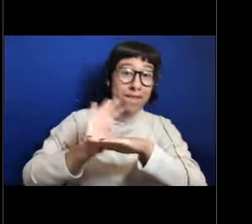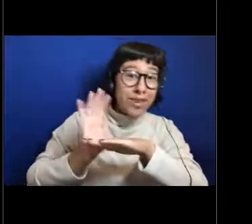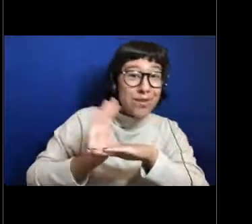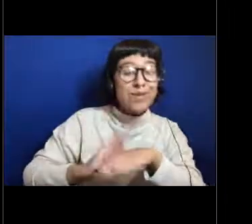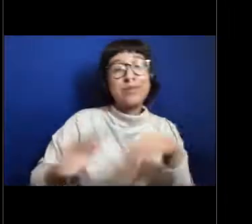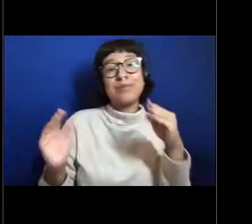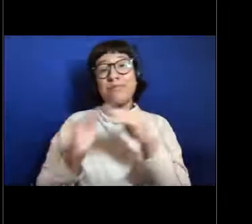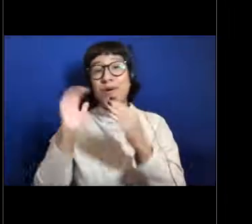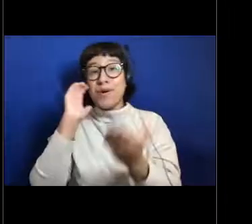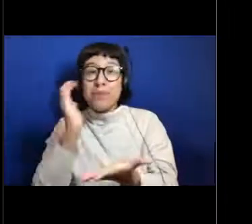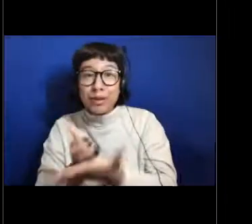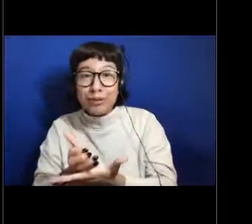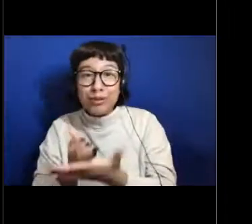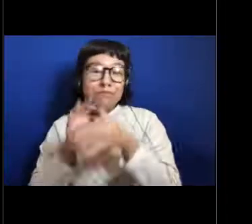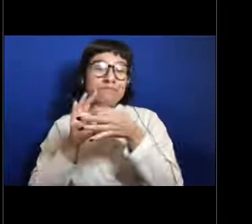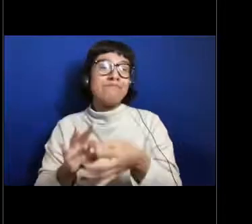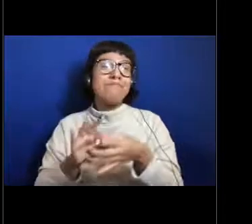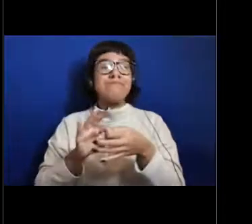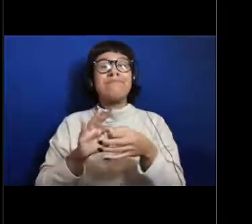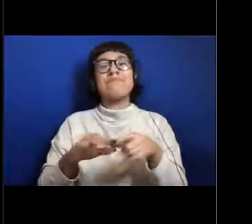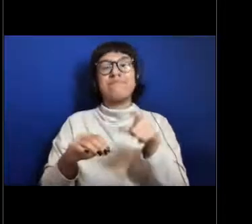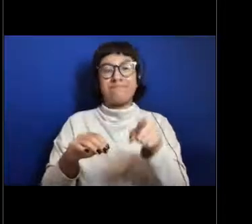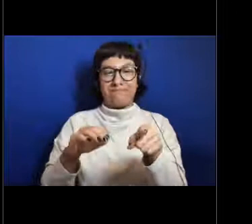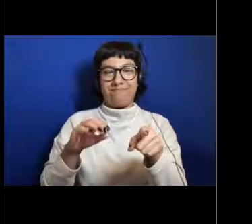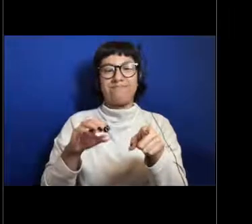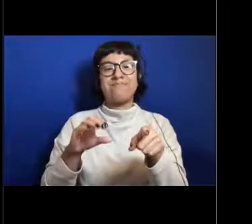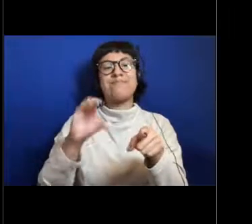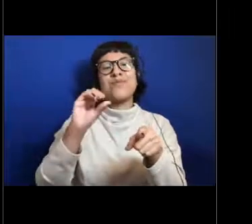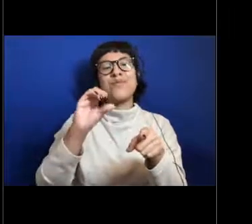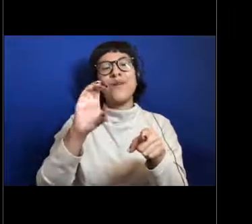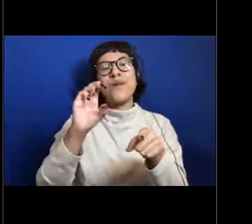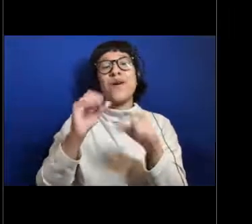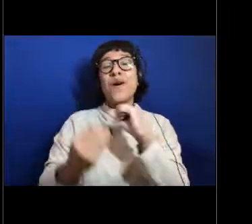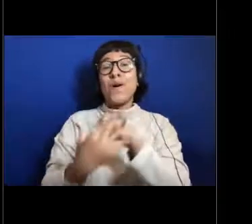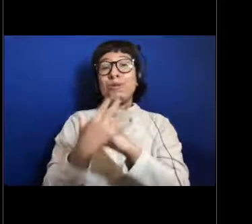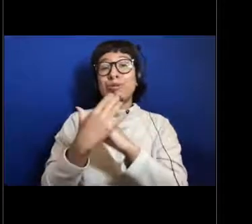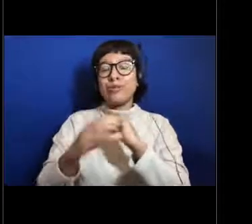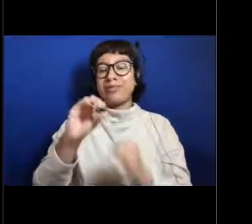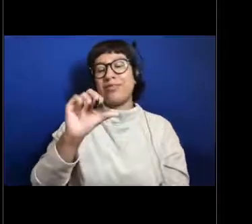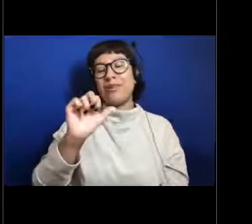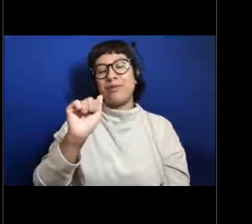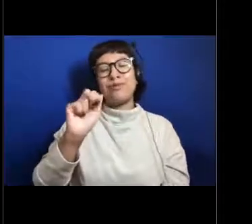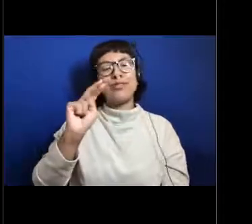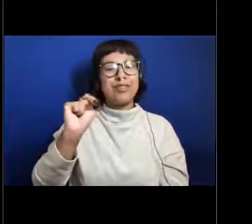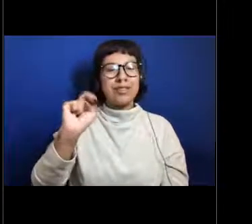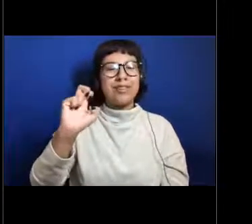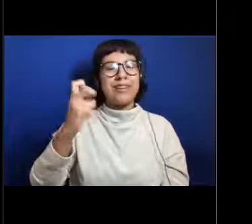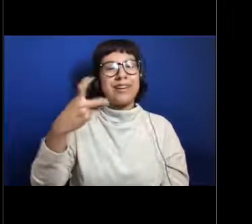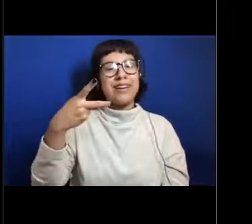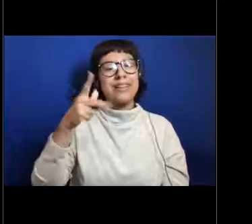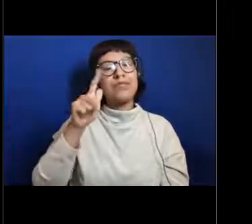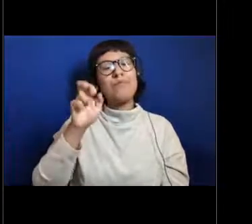on oceanexplorer.noaa.gov. So if you ever have questions or you're looking to learn a little bit more about anything we talked about,